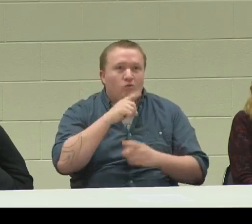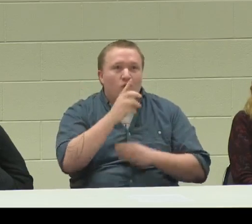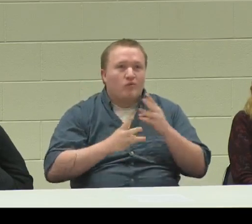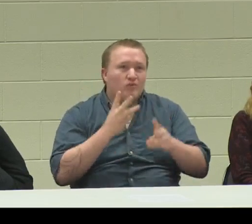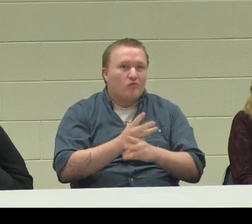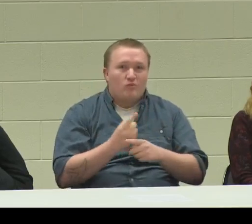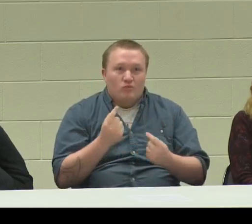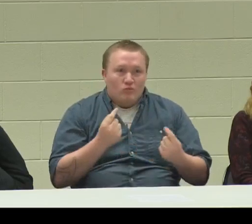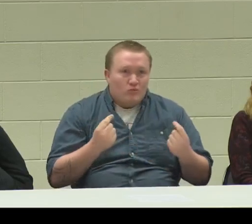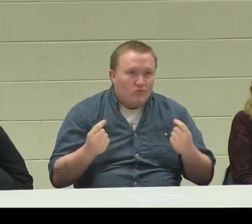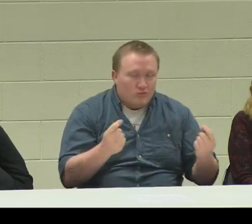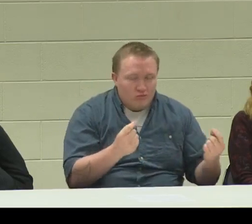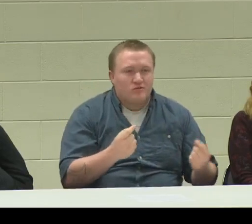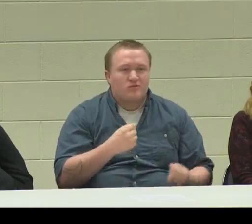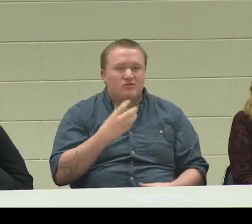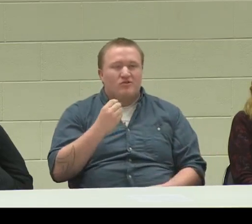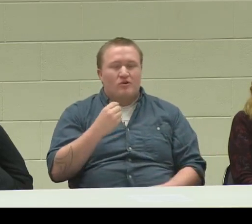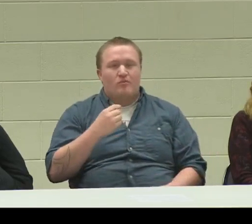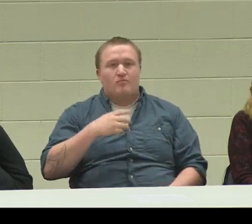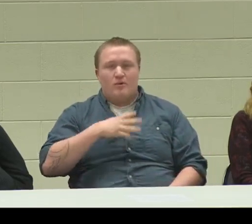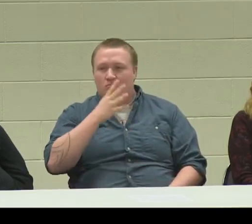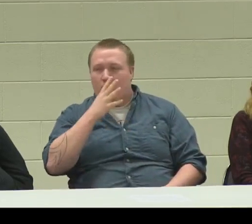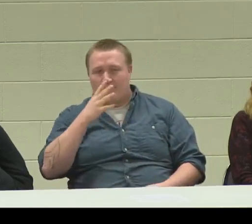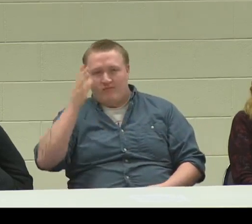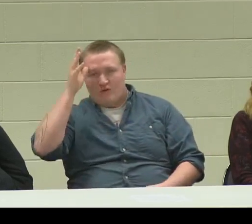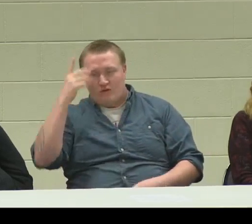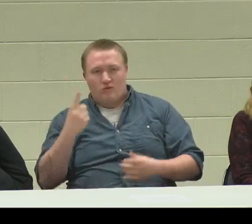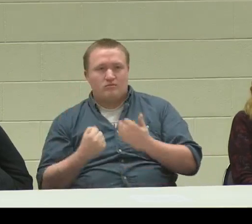what I was supposed to do out in the real world. I didn't know what I was going to do.